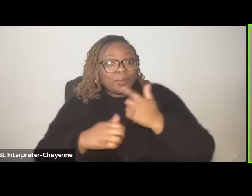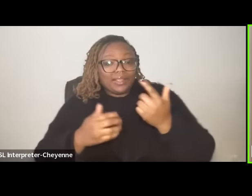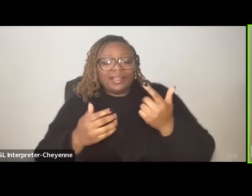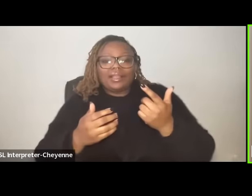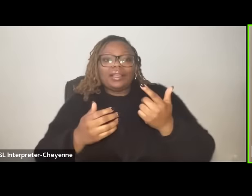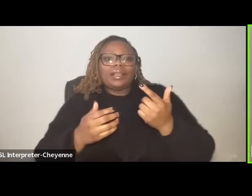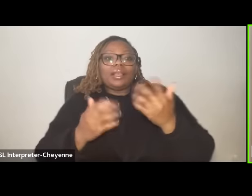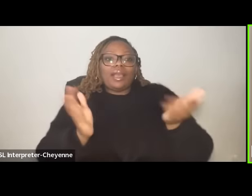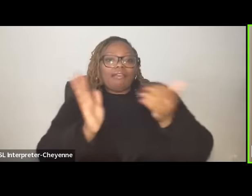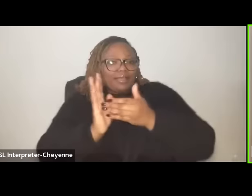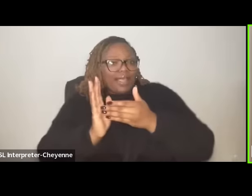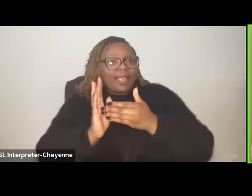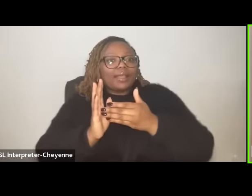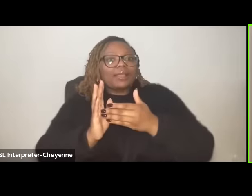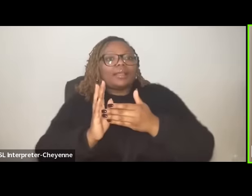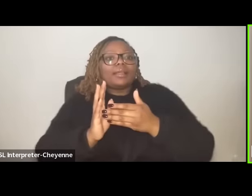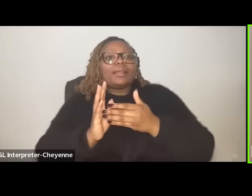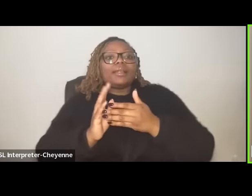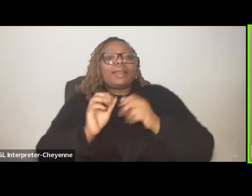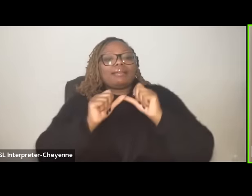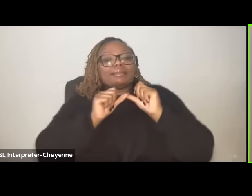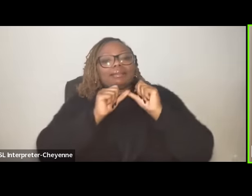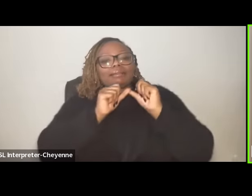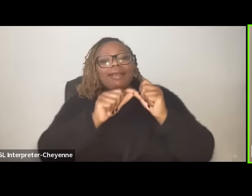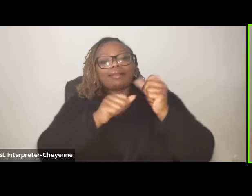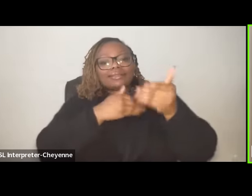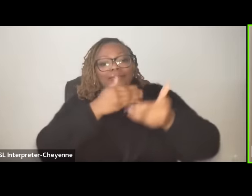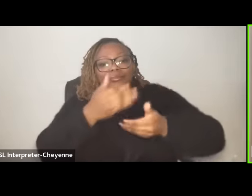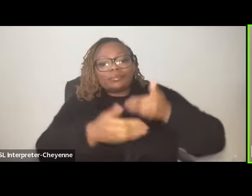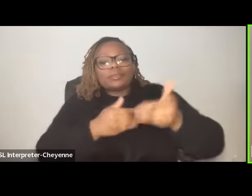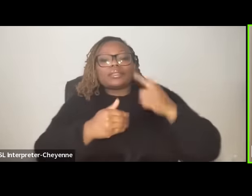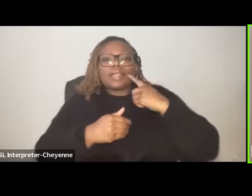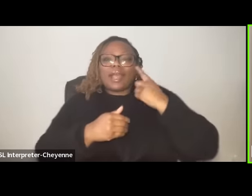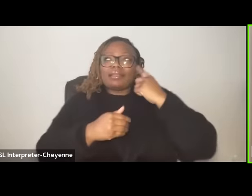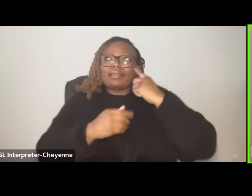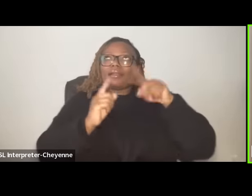again it is a it is a constant process and I think of the other ways that our struggles are linked